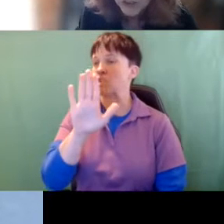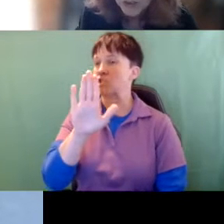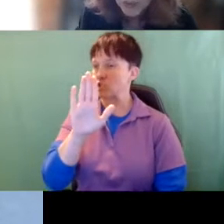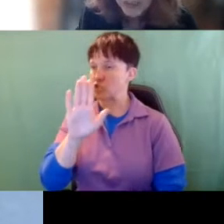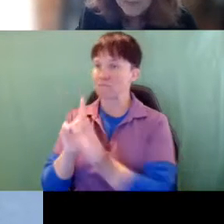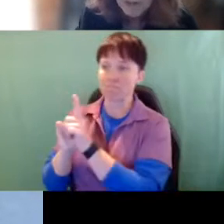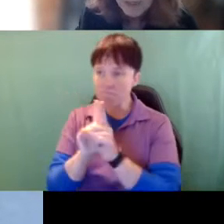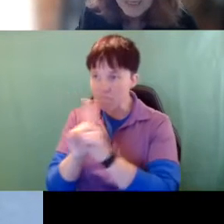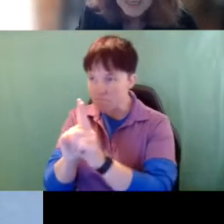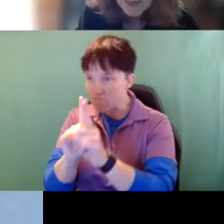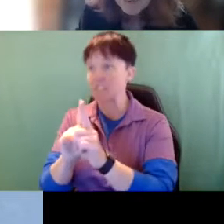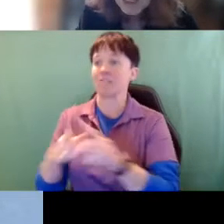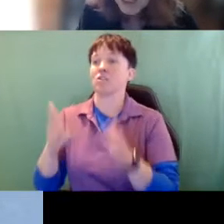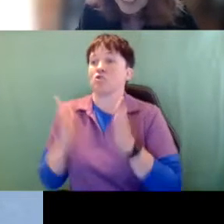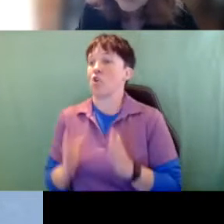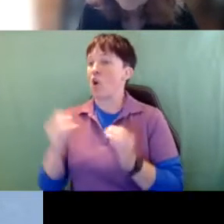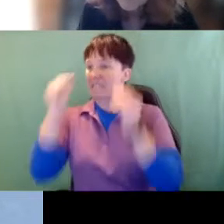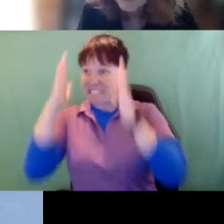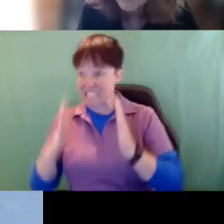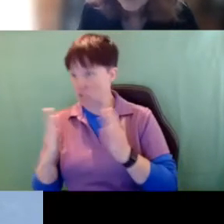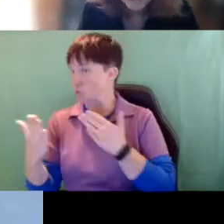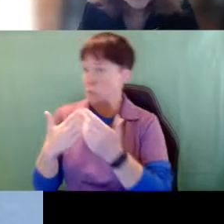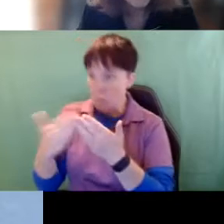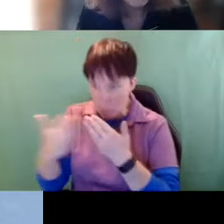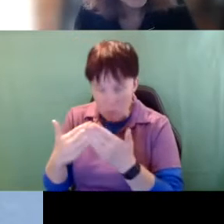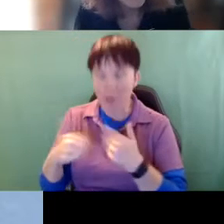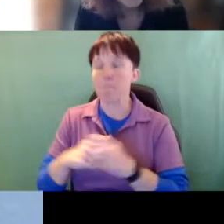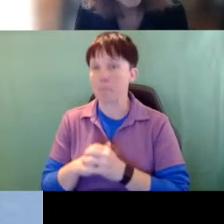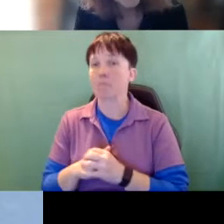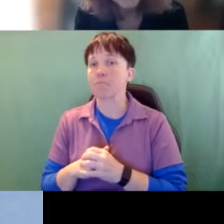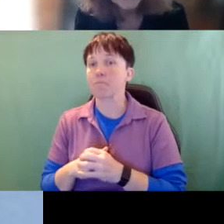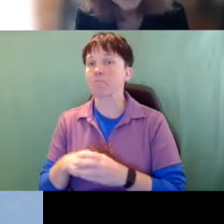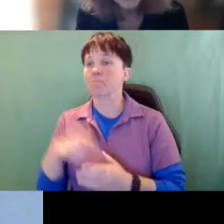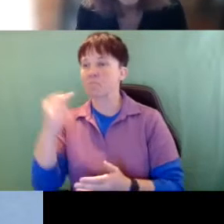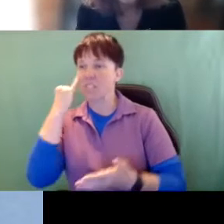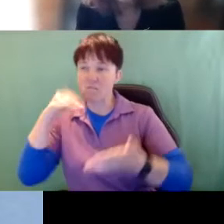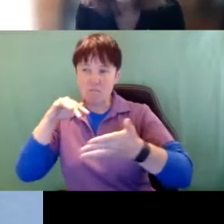or whatever but she had to be there and if you study Helen Keller's life.